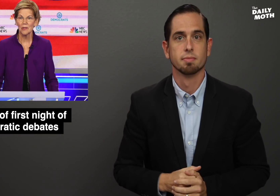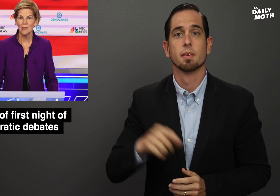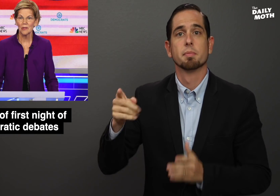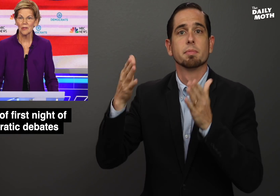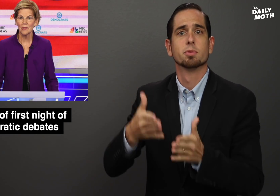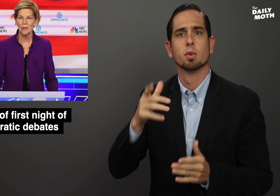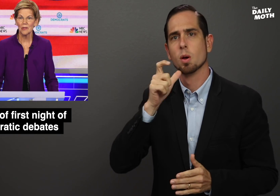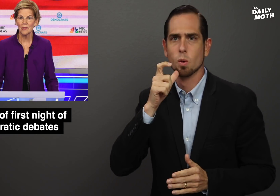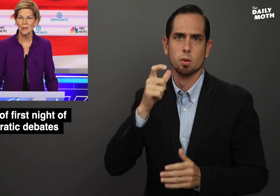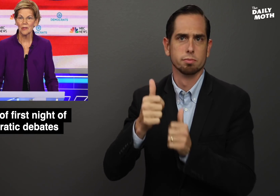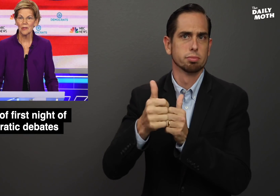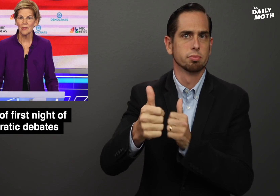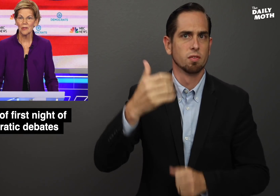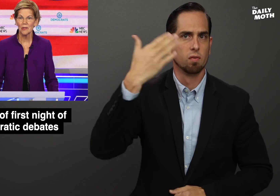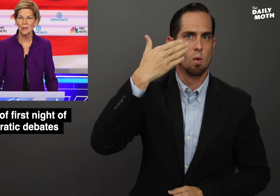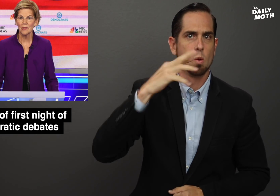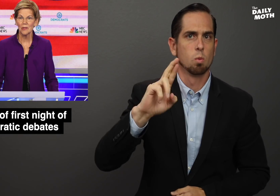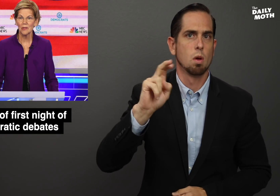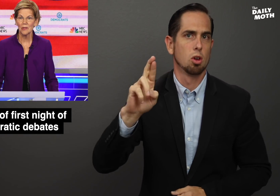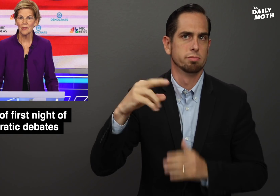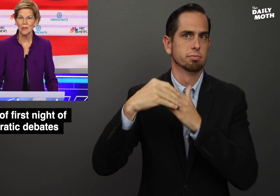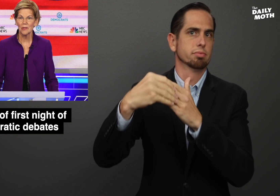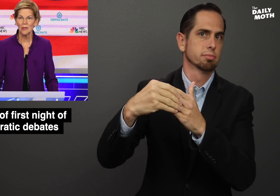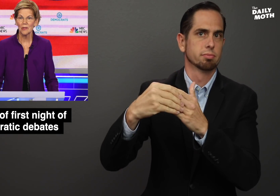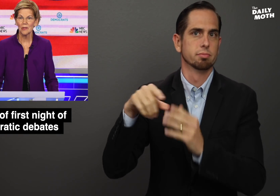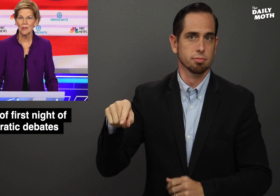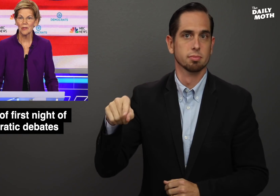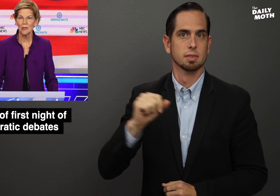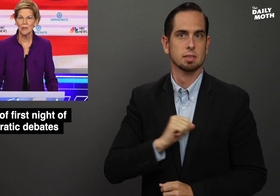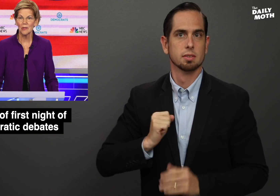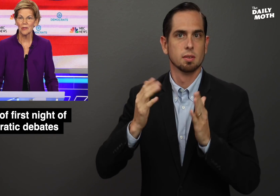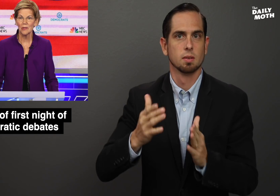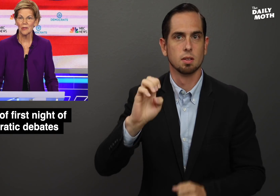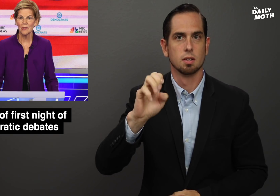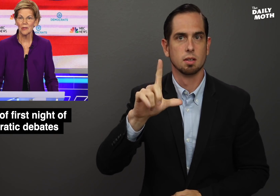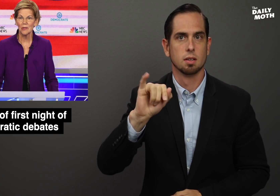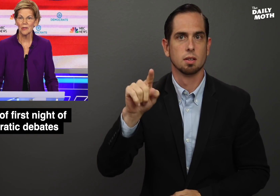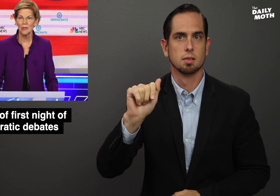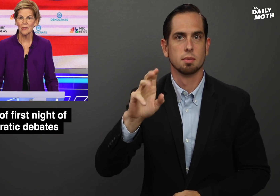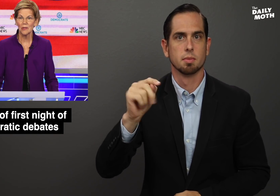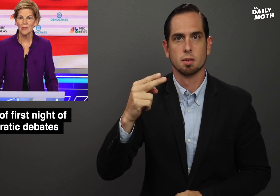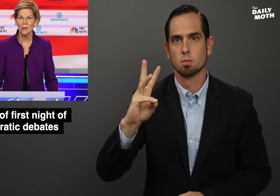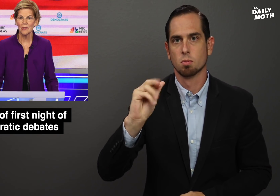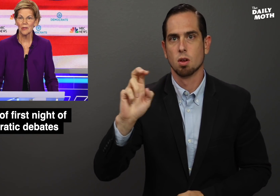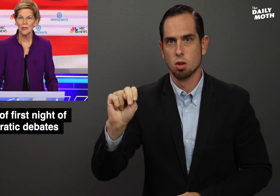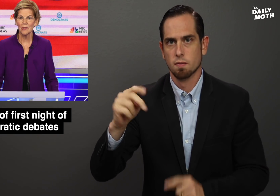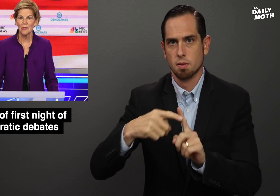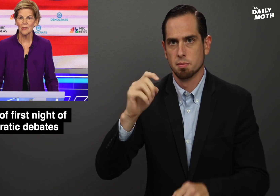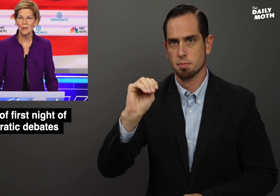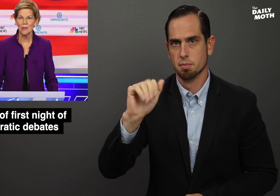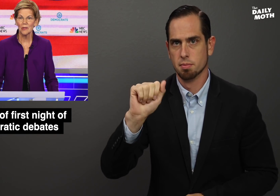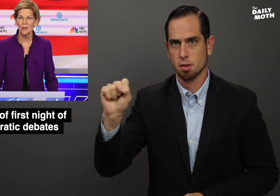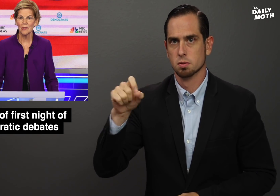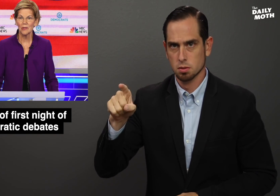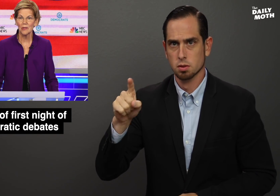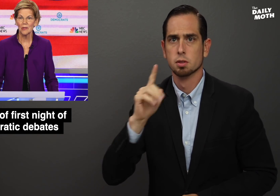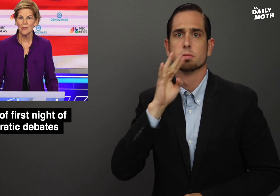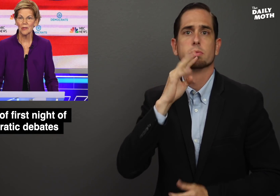The front-runner, Sen. Elizabeth Warren (Mass.), talked